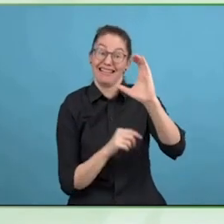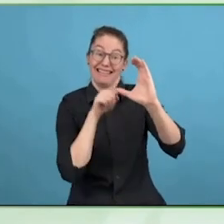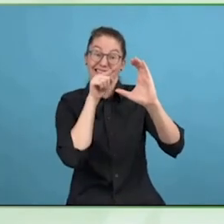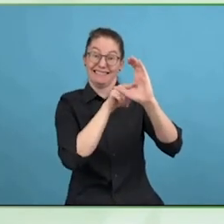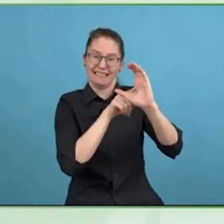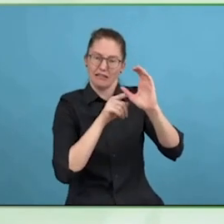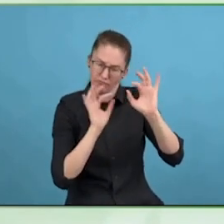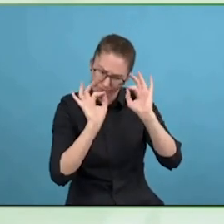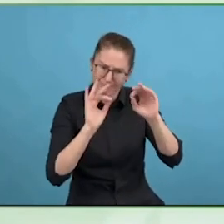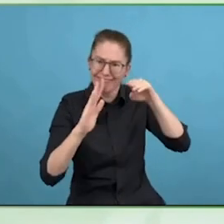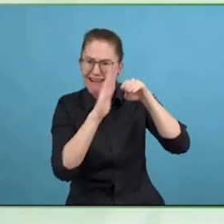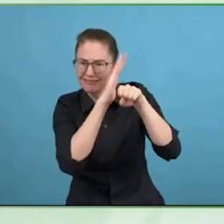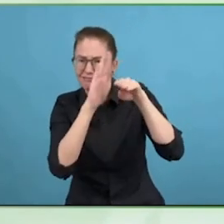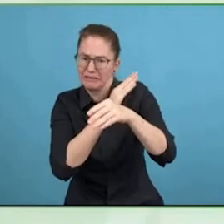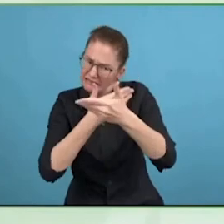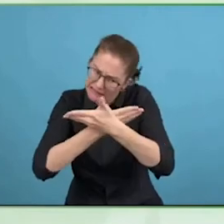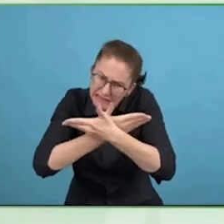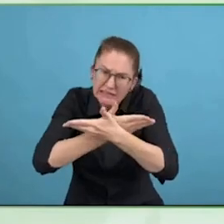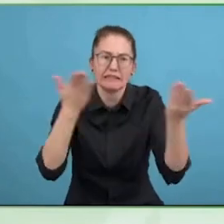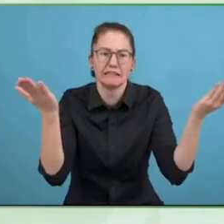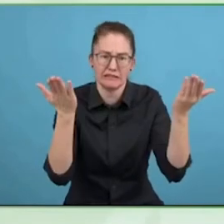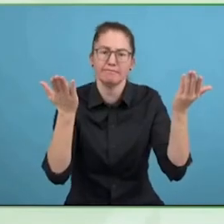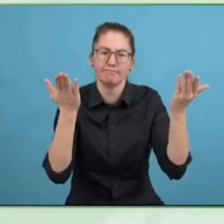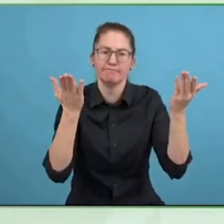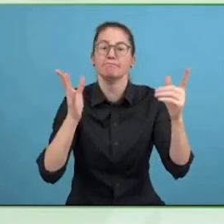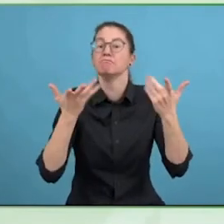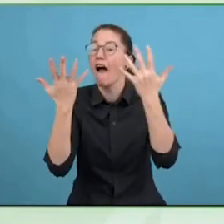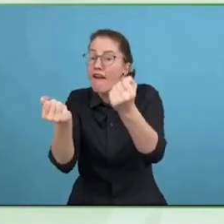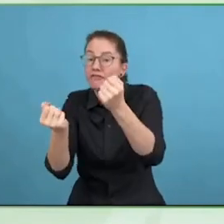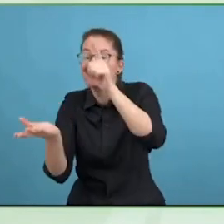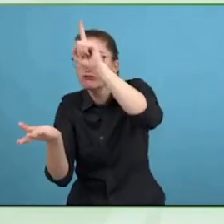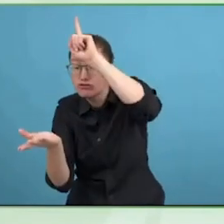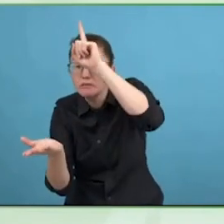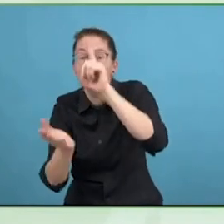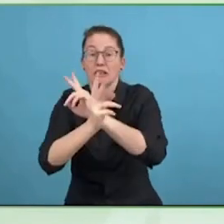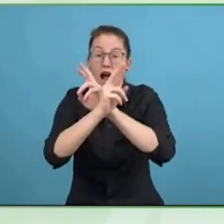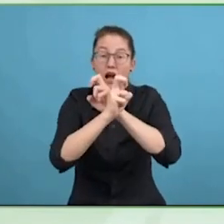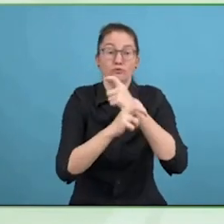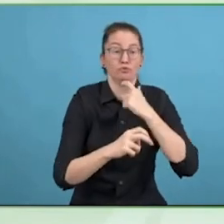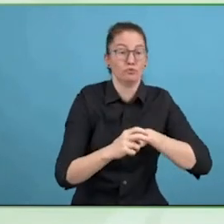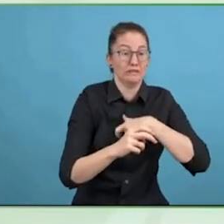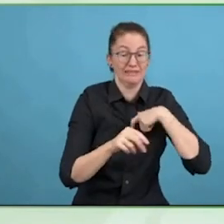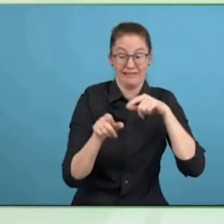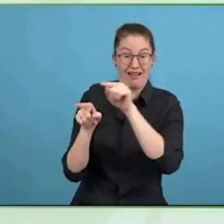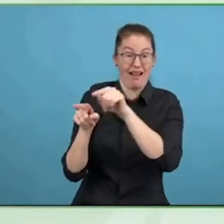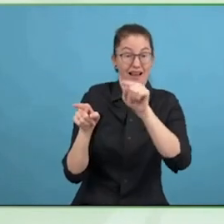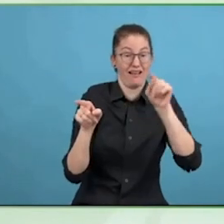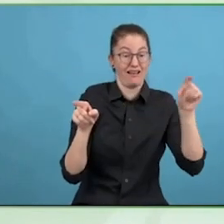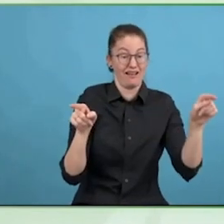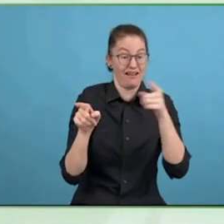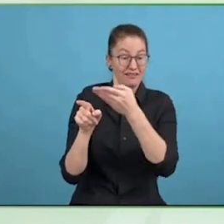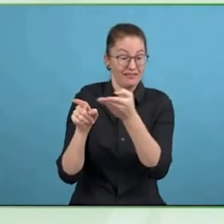English-speaking education, you get a certificate or even professional certification.